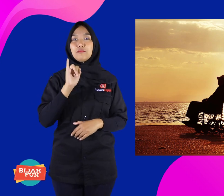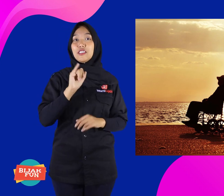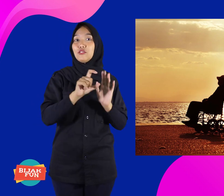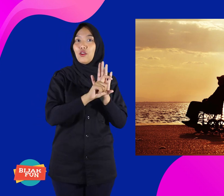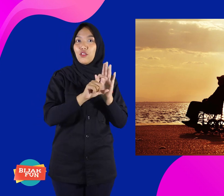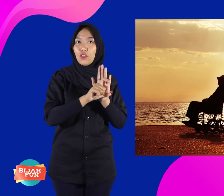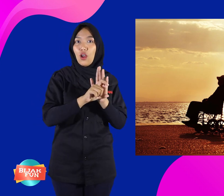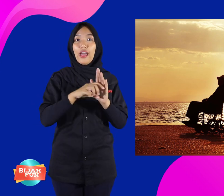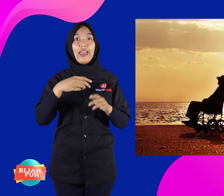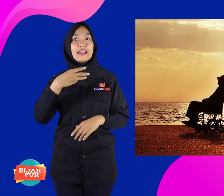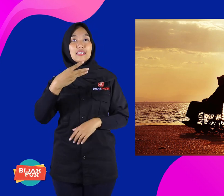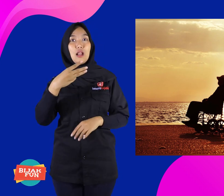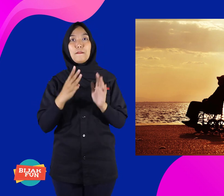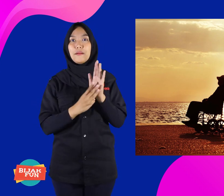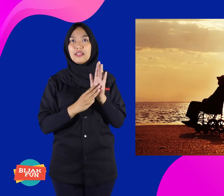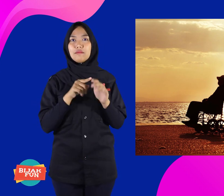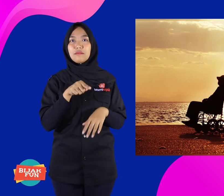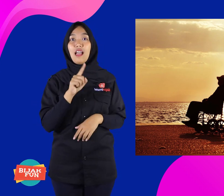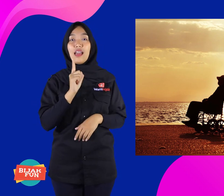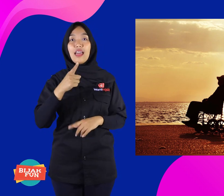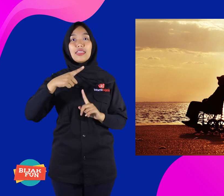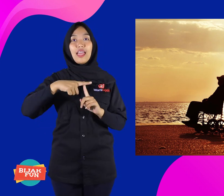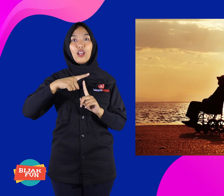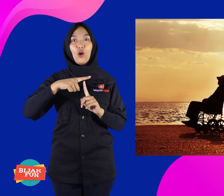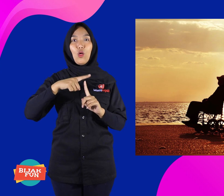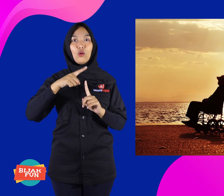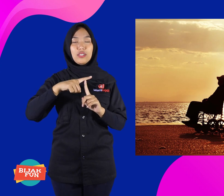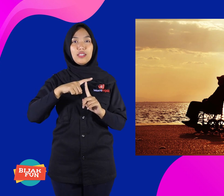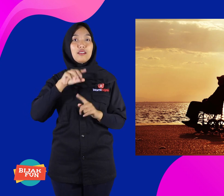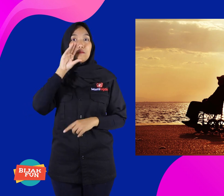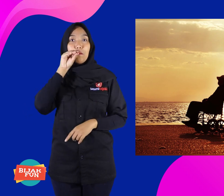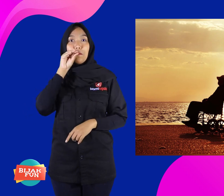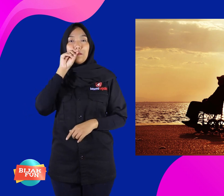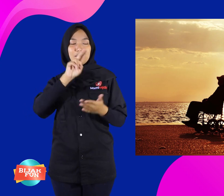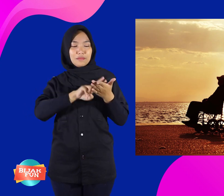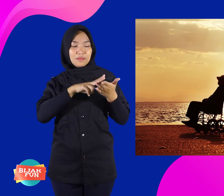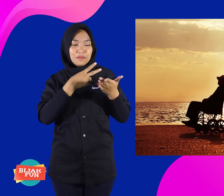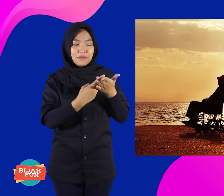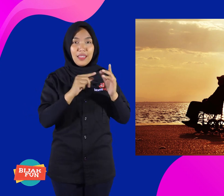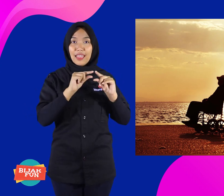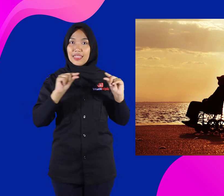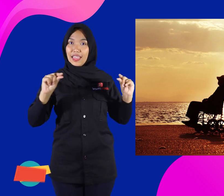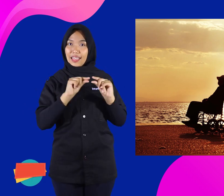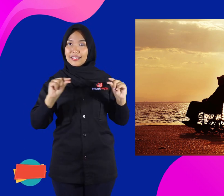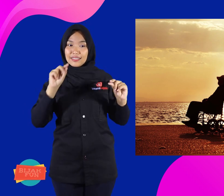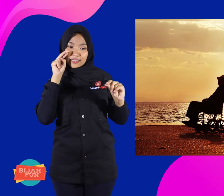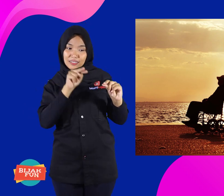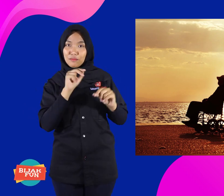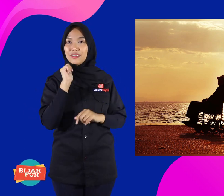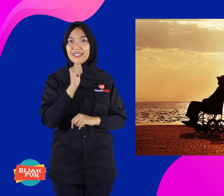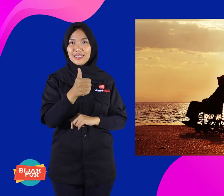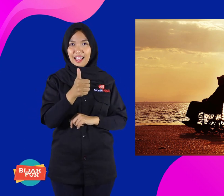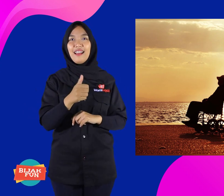for example Extra Milers has a feature that can translate audio into text.